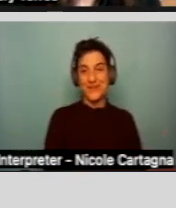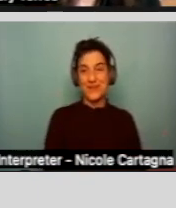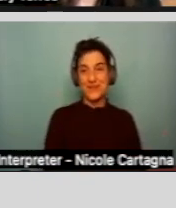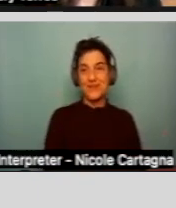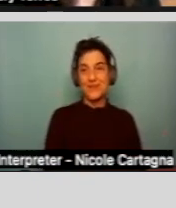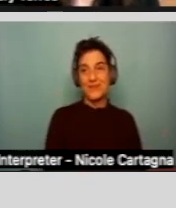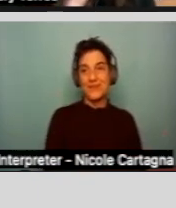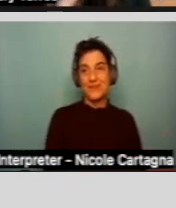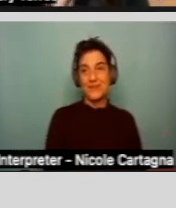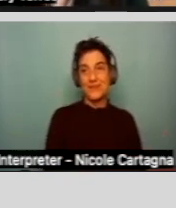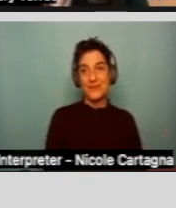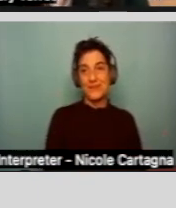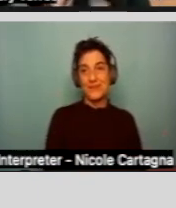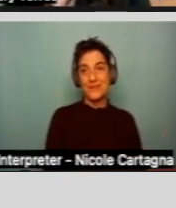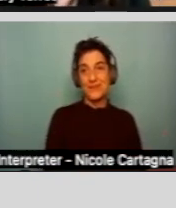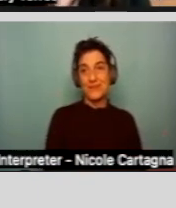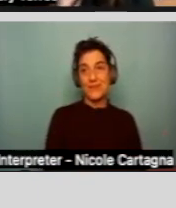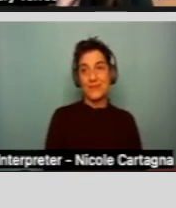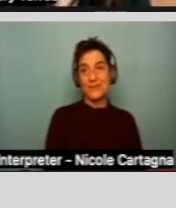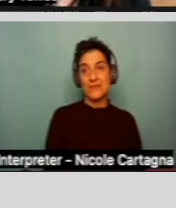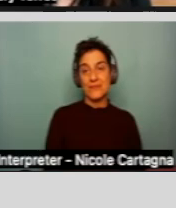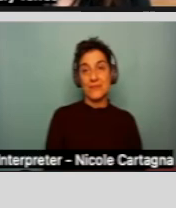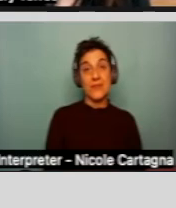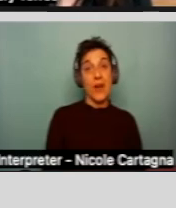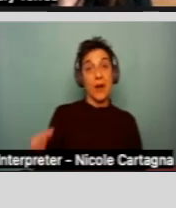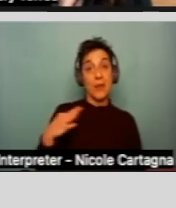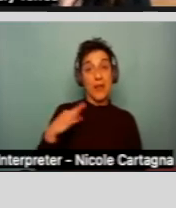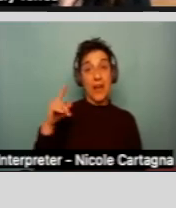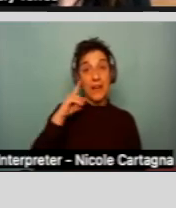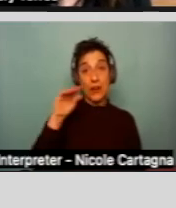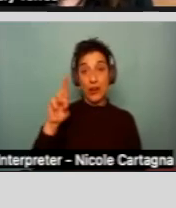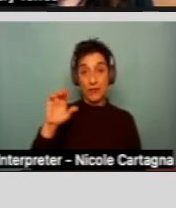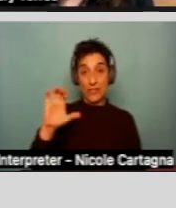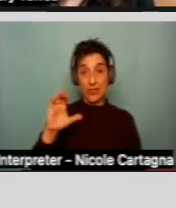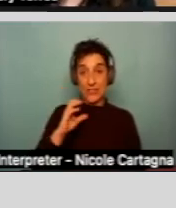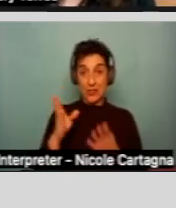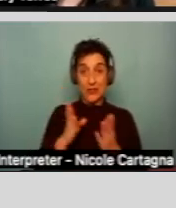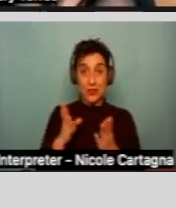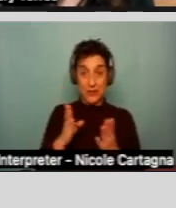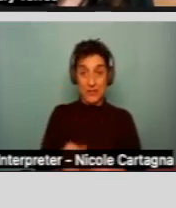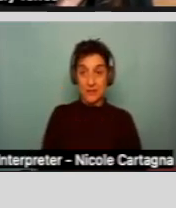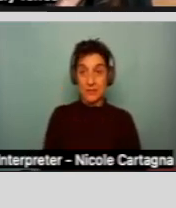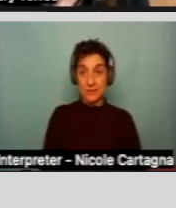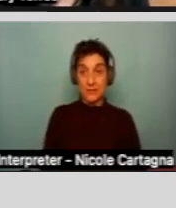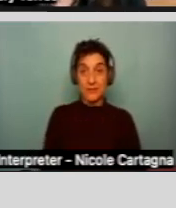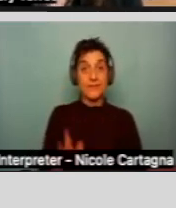And so applying for regional center services, you contact the regional center that it's